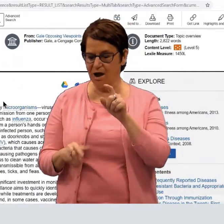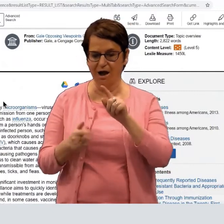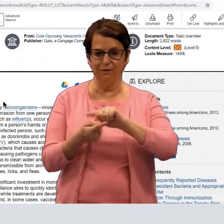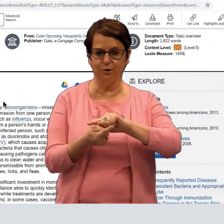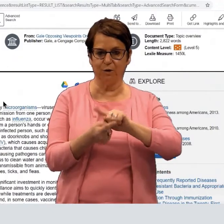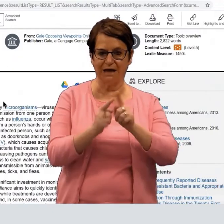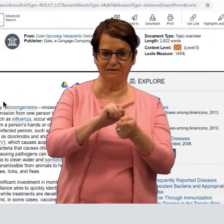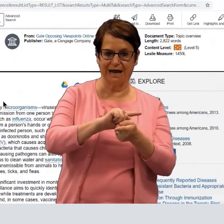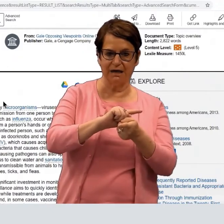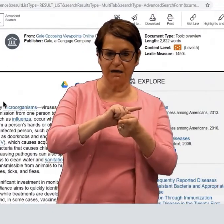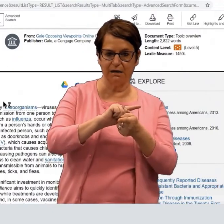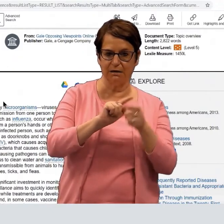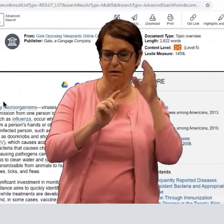I'll click on the Translate icon.